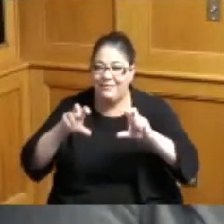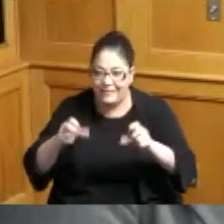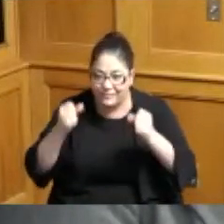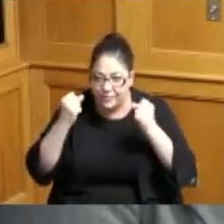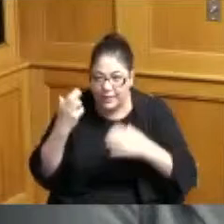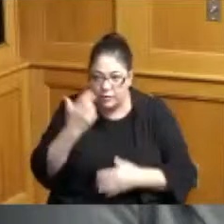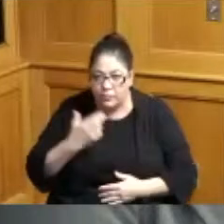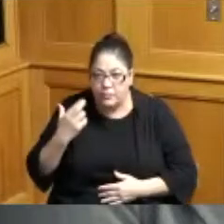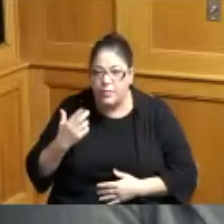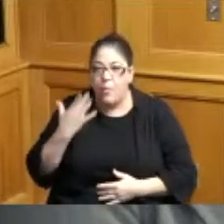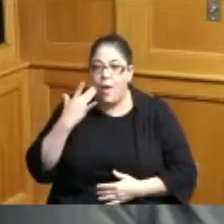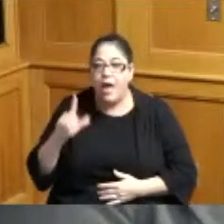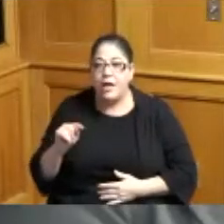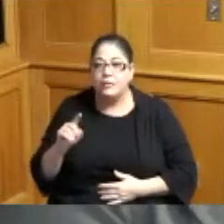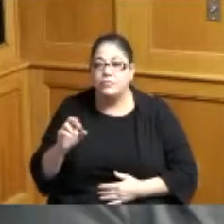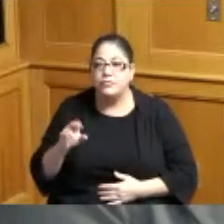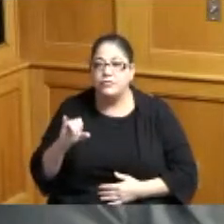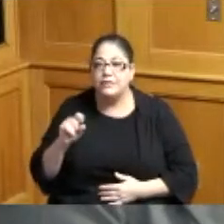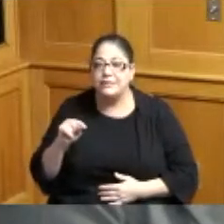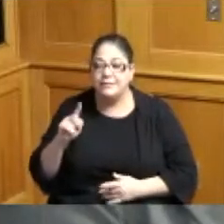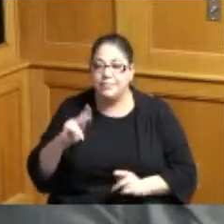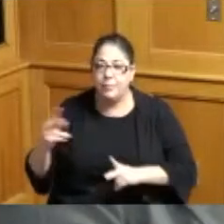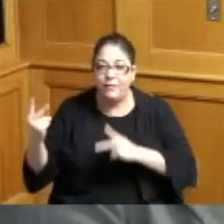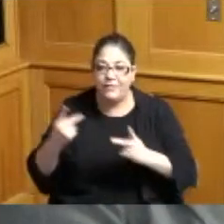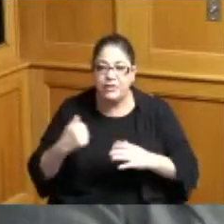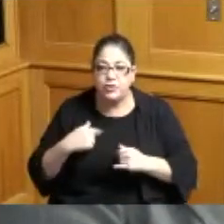it's a tourism attraction that's going to bring people from all over the world